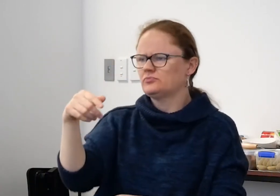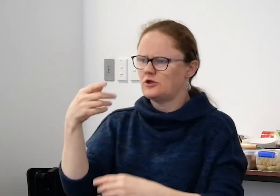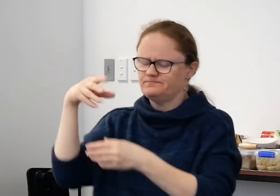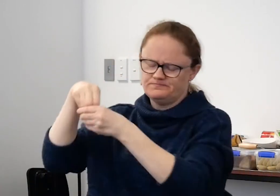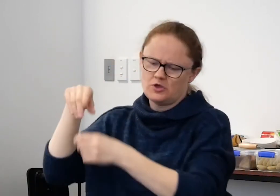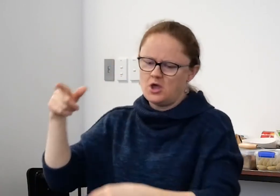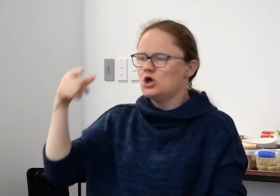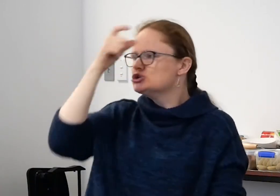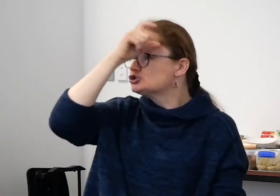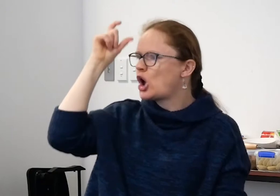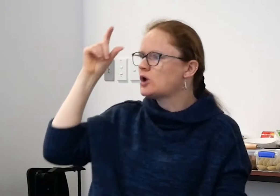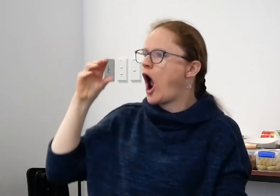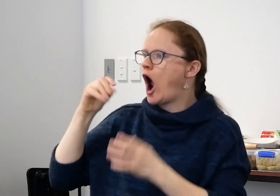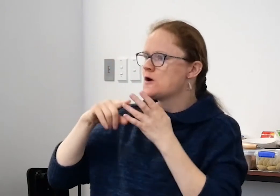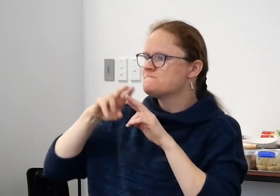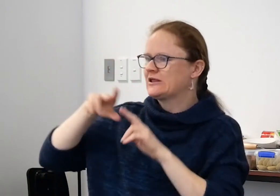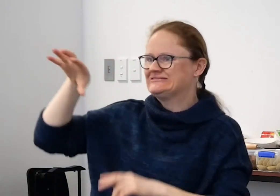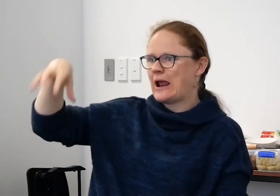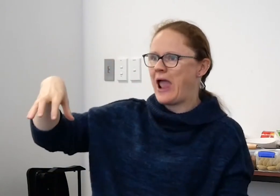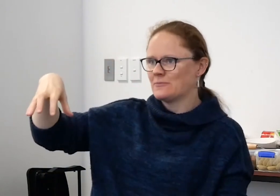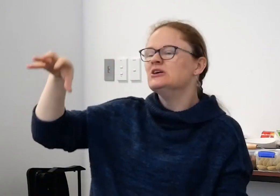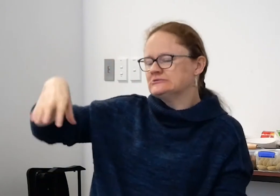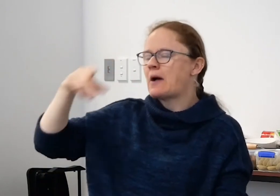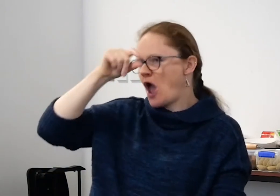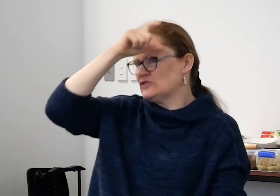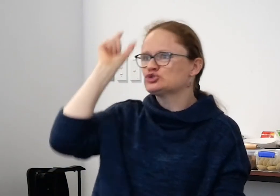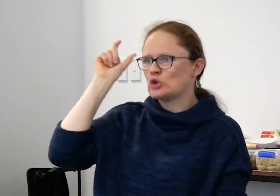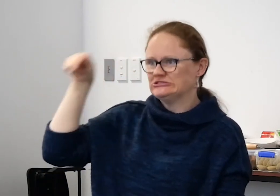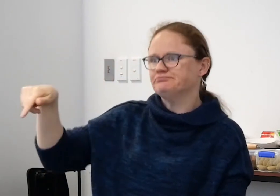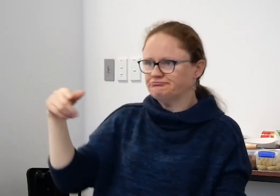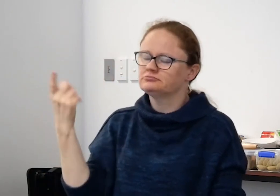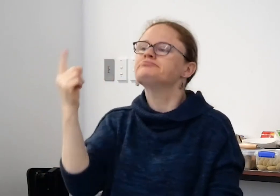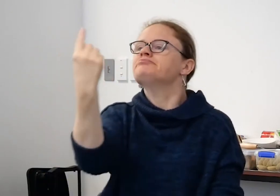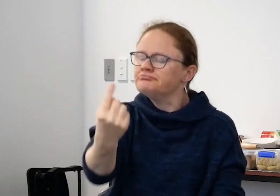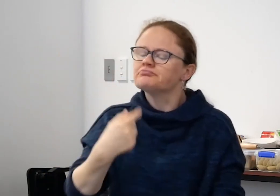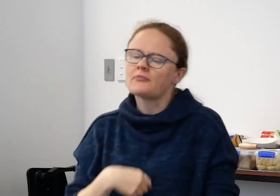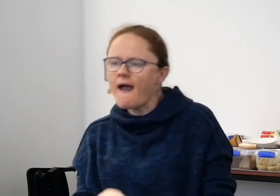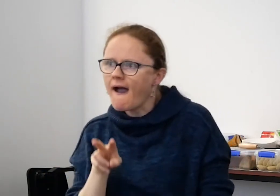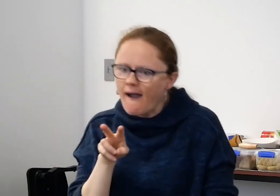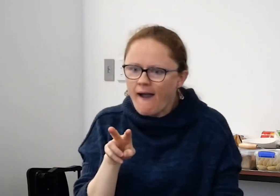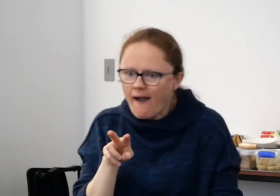and one of the lecturers there said she was in the nursing department.